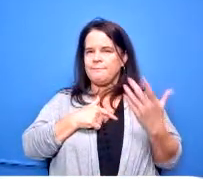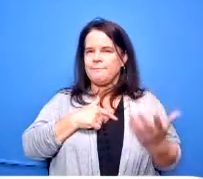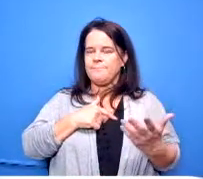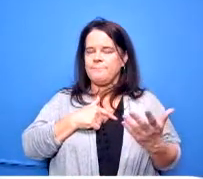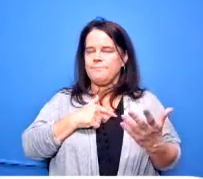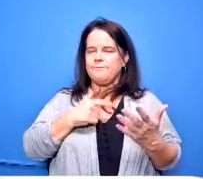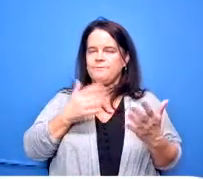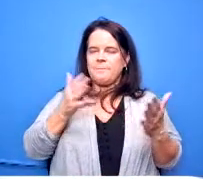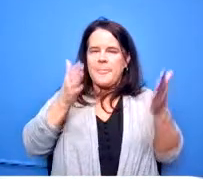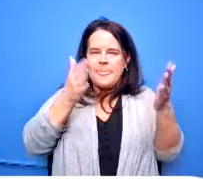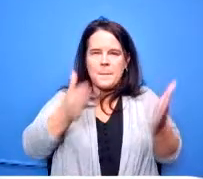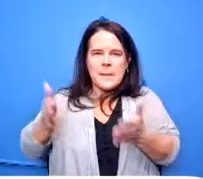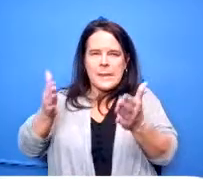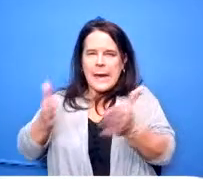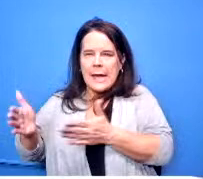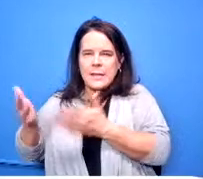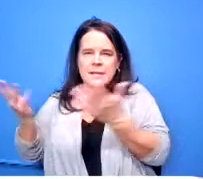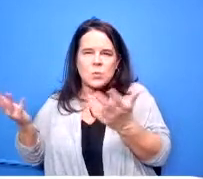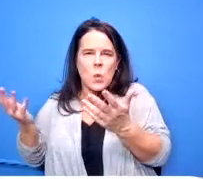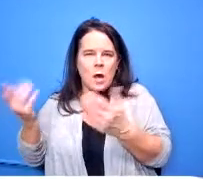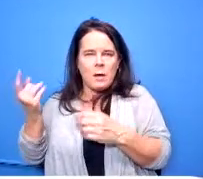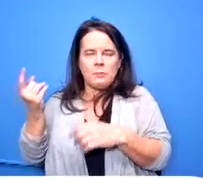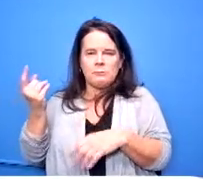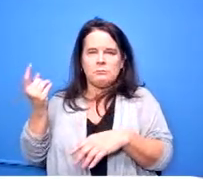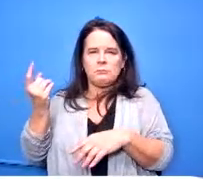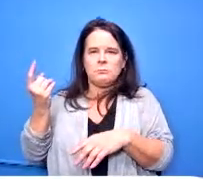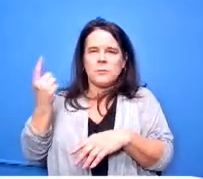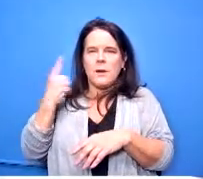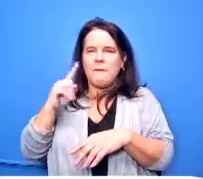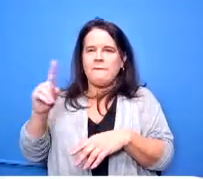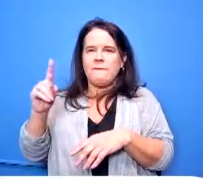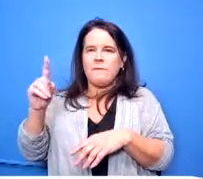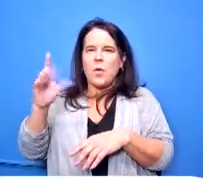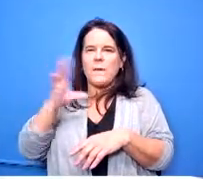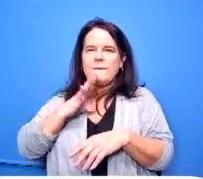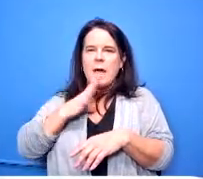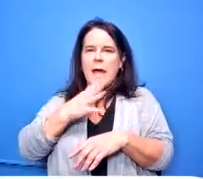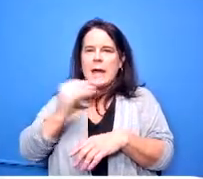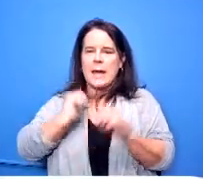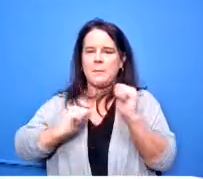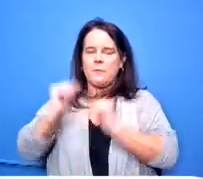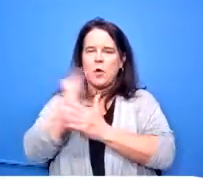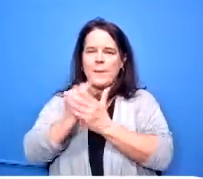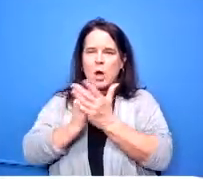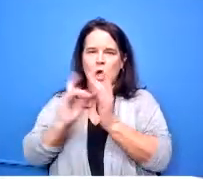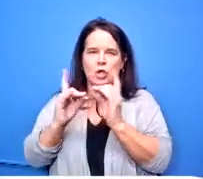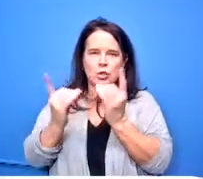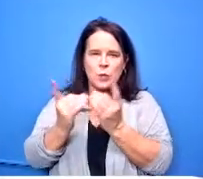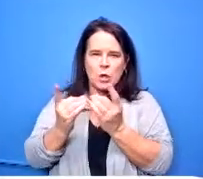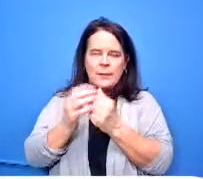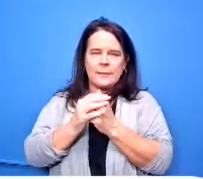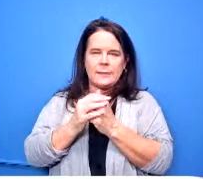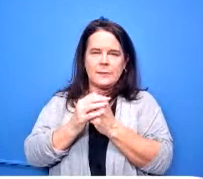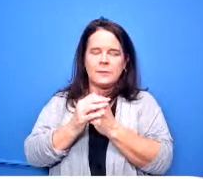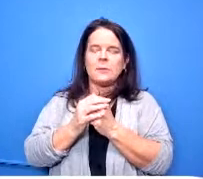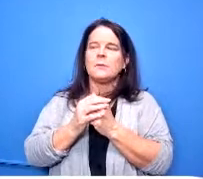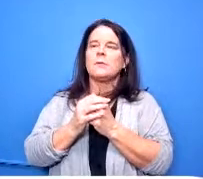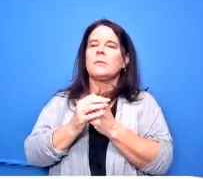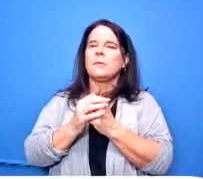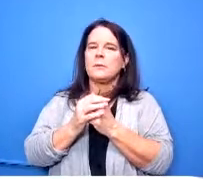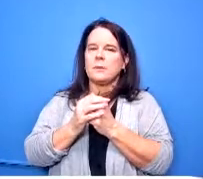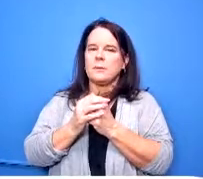in our um fine and performing arts department um yes it's with uh it's with sadness that